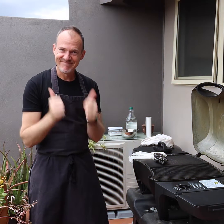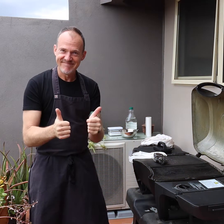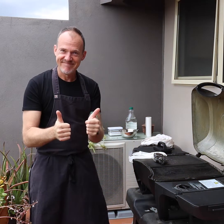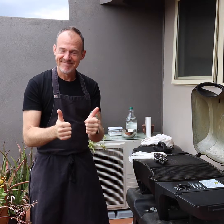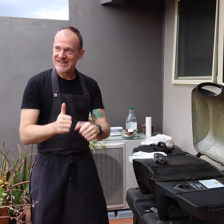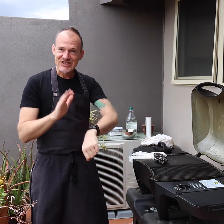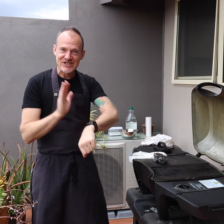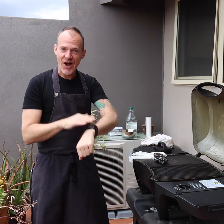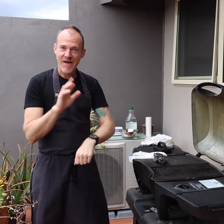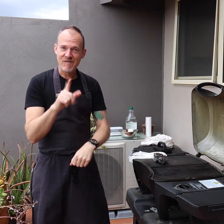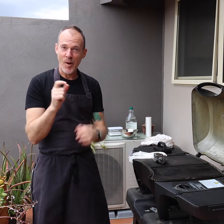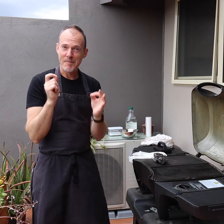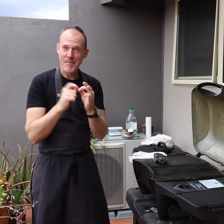Great! It's time for BBQs!